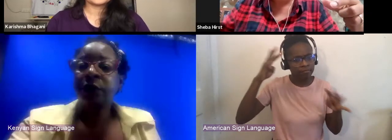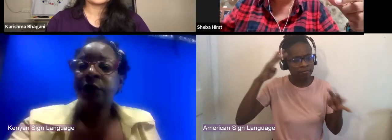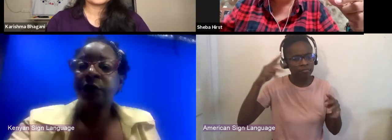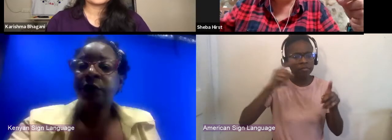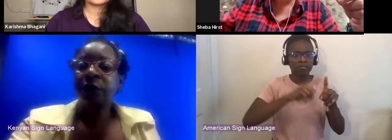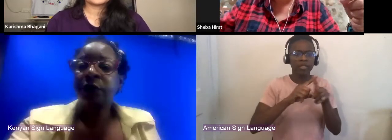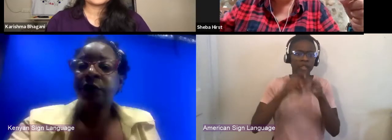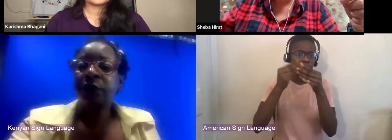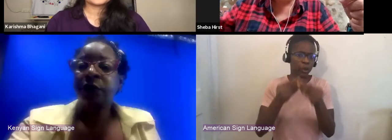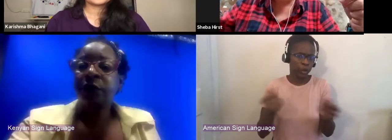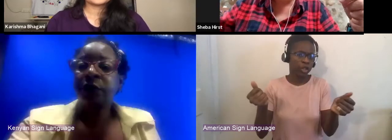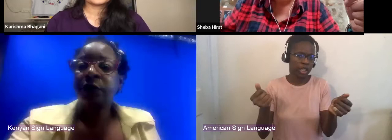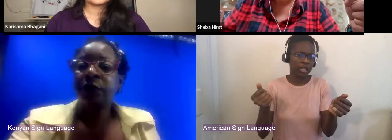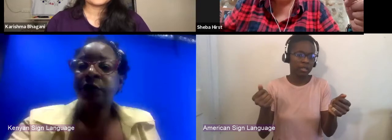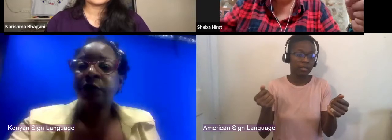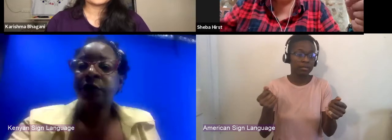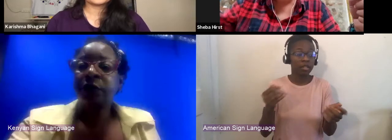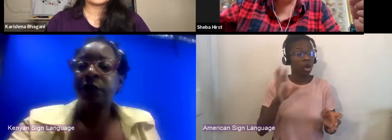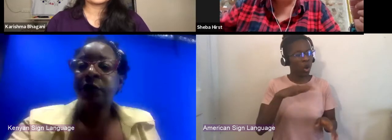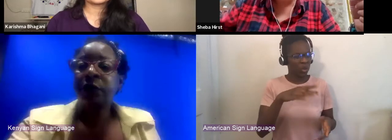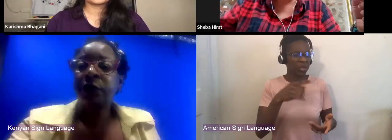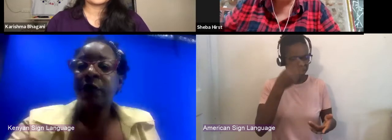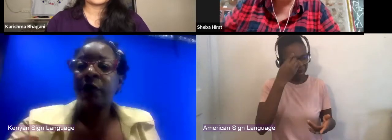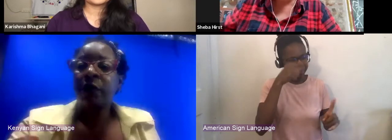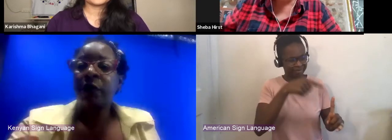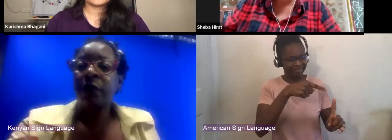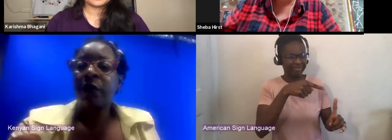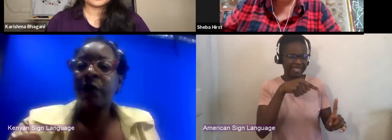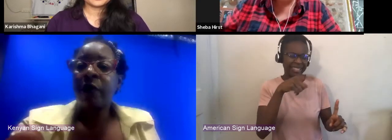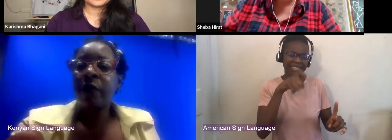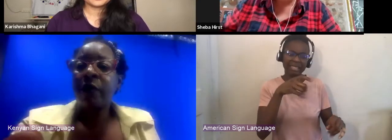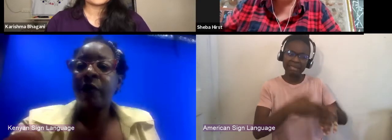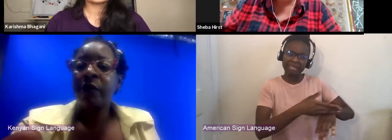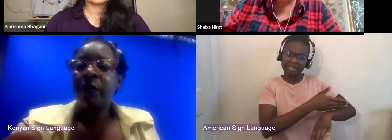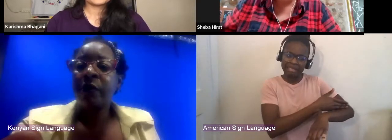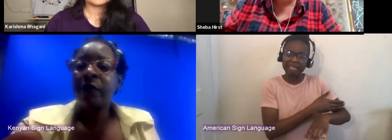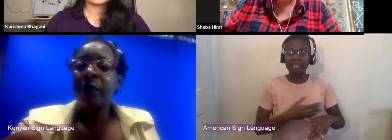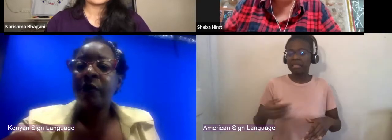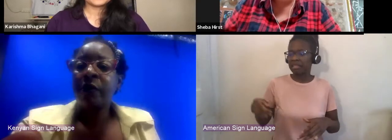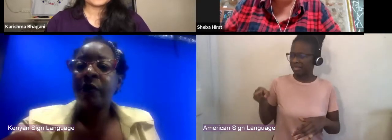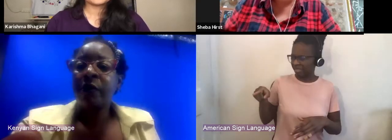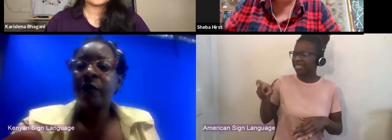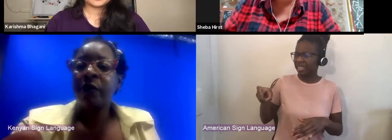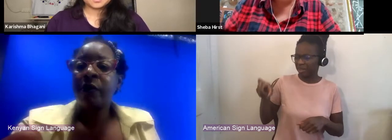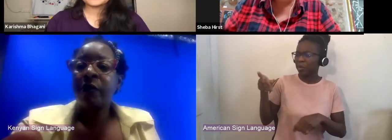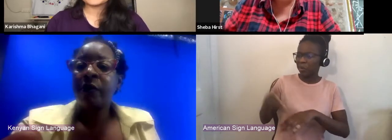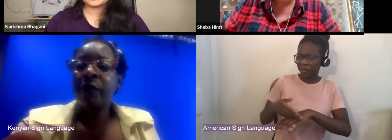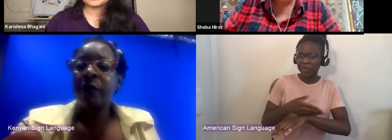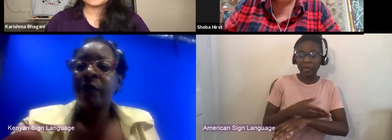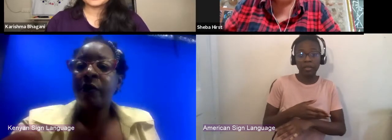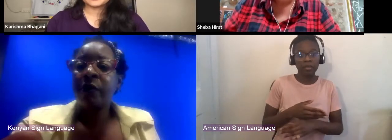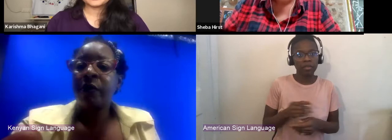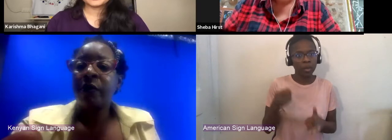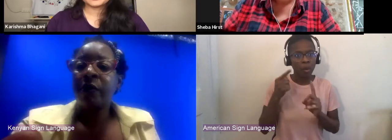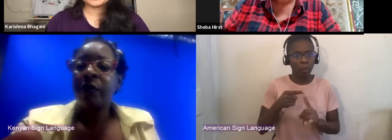on the head quite quickly and need to improve the experience and the sustainability of the space. And I think one of the things that